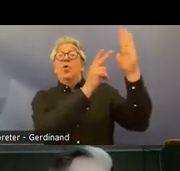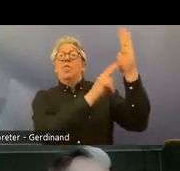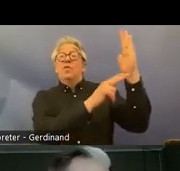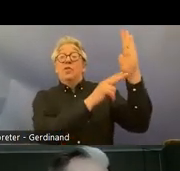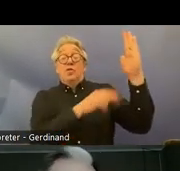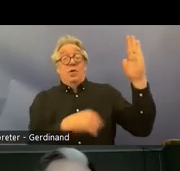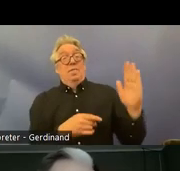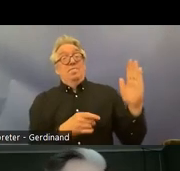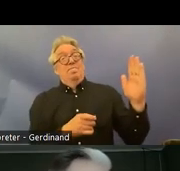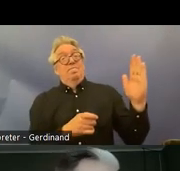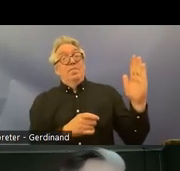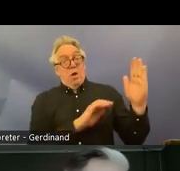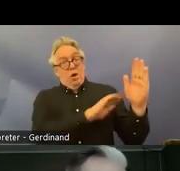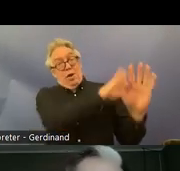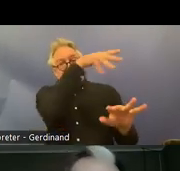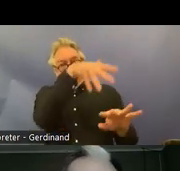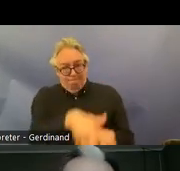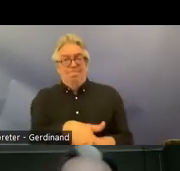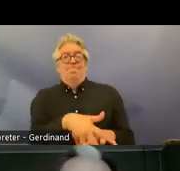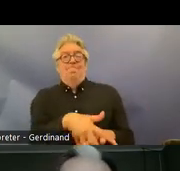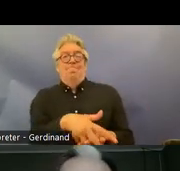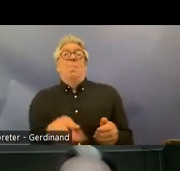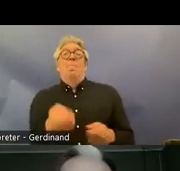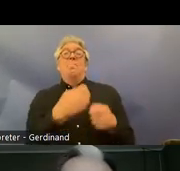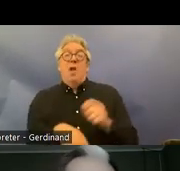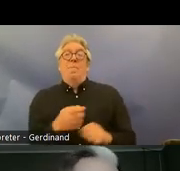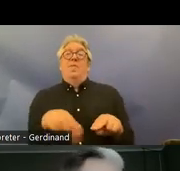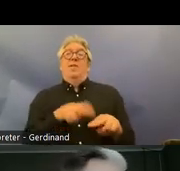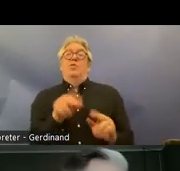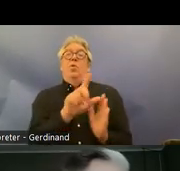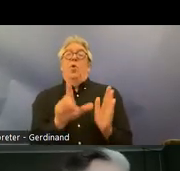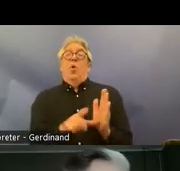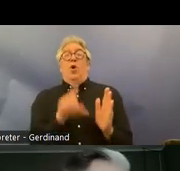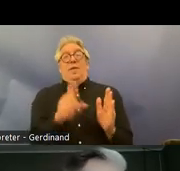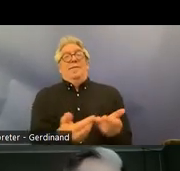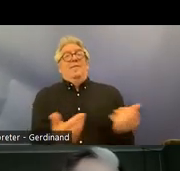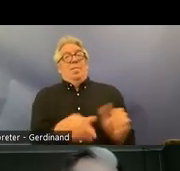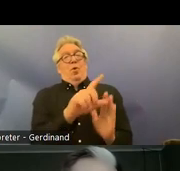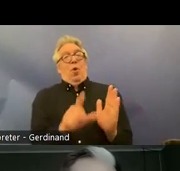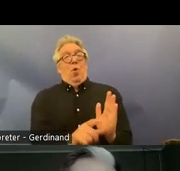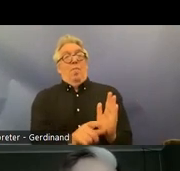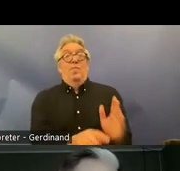made international law and uh and then you have monistic legal